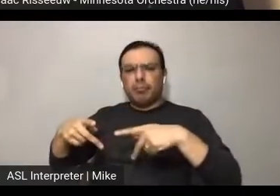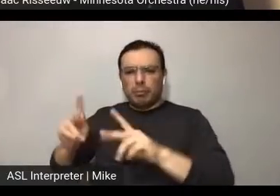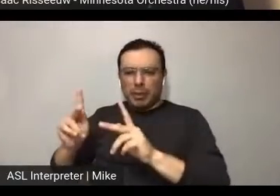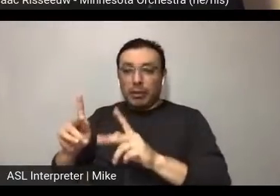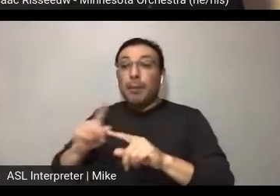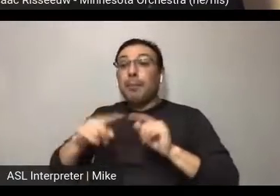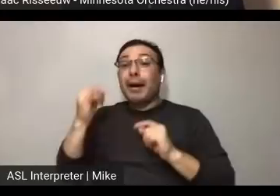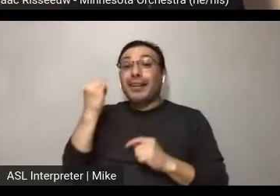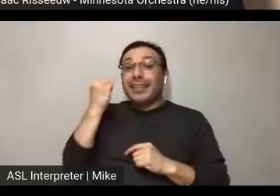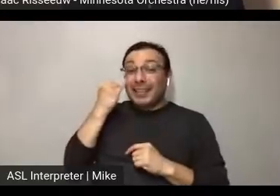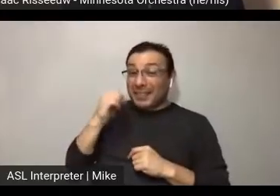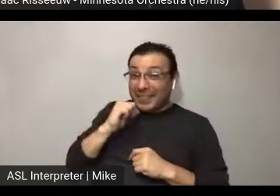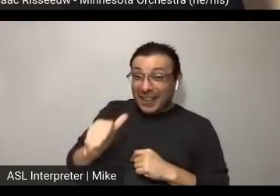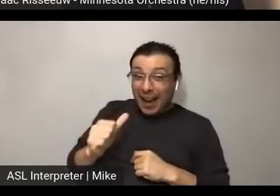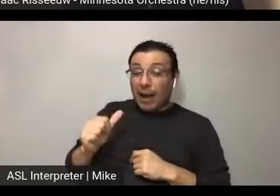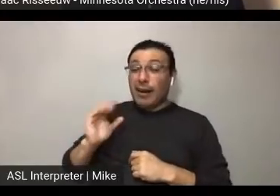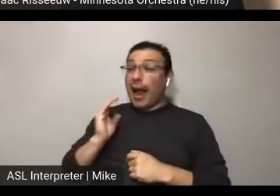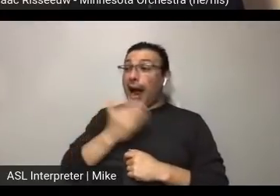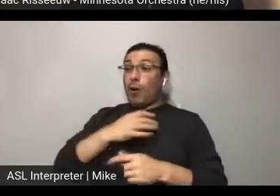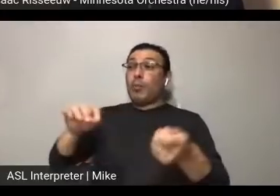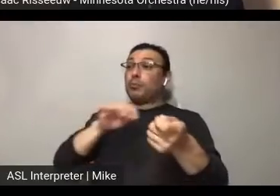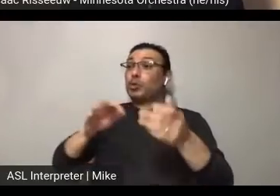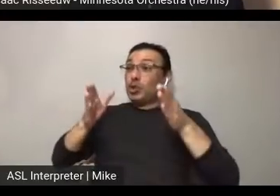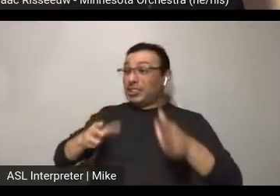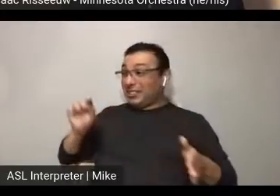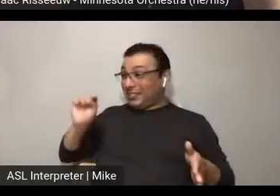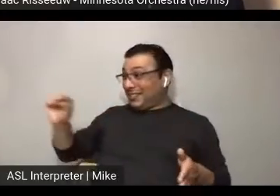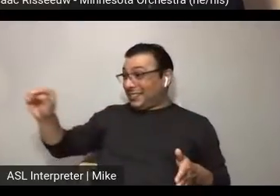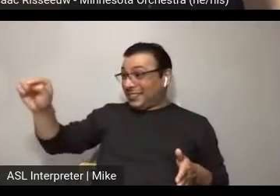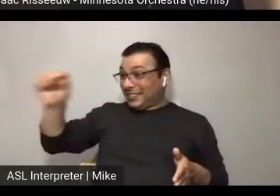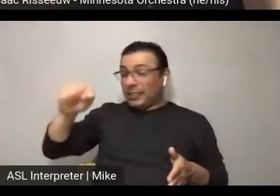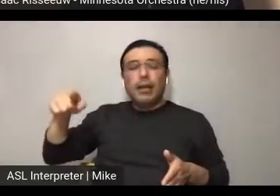the musicians of MO, there is such a strong and collaborative relationship